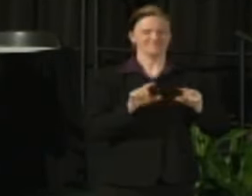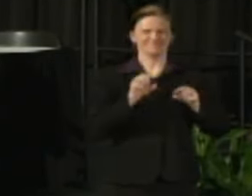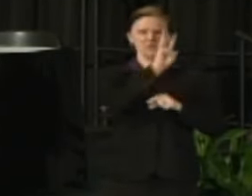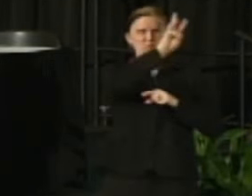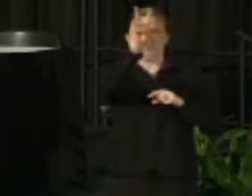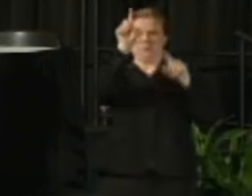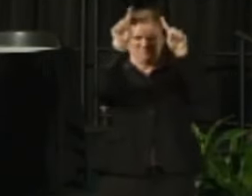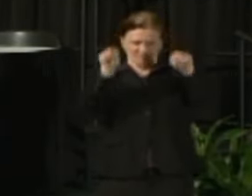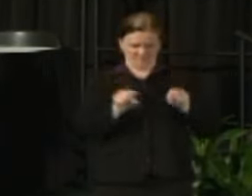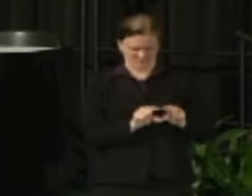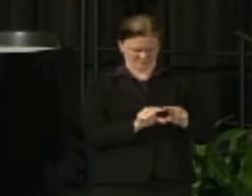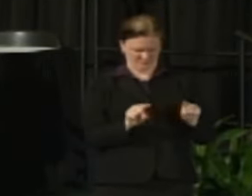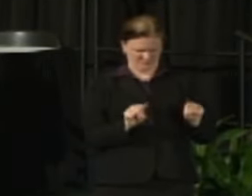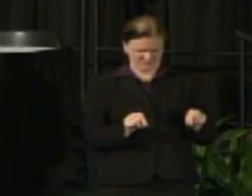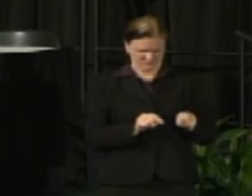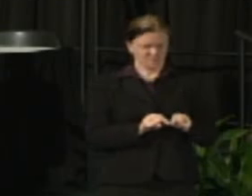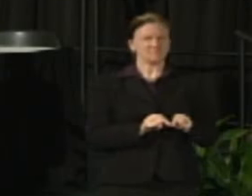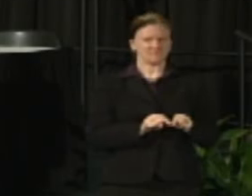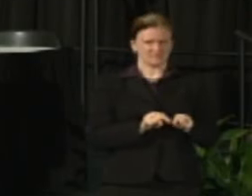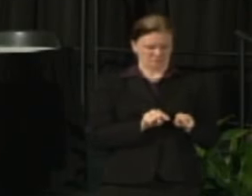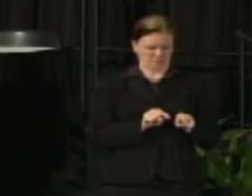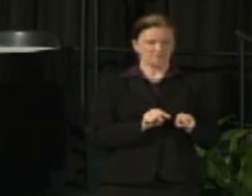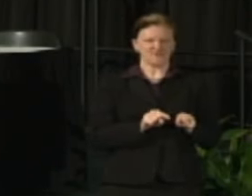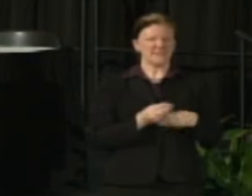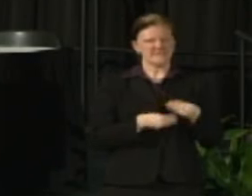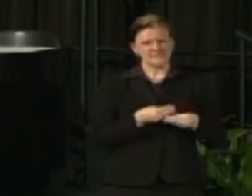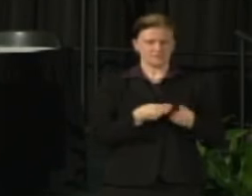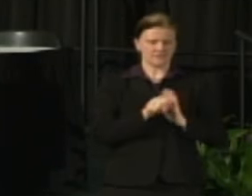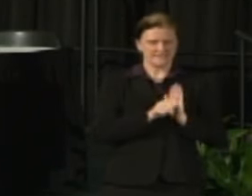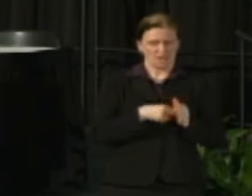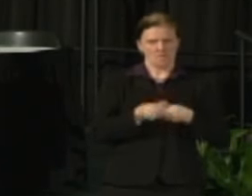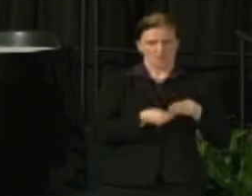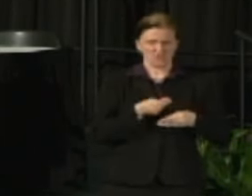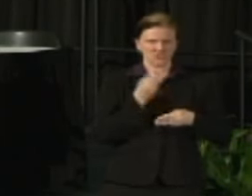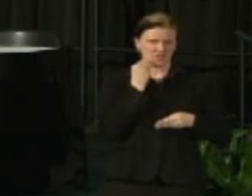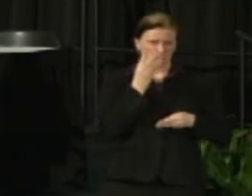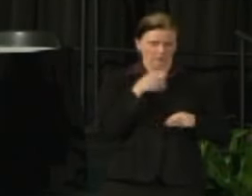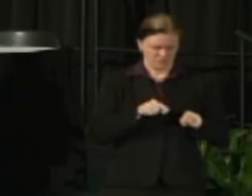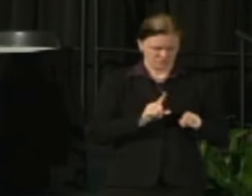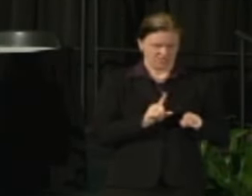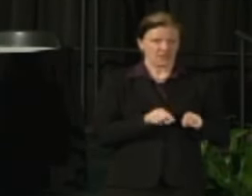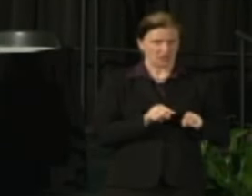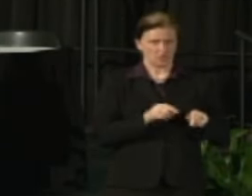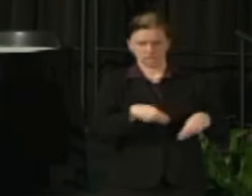in the lower portion right below the marquee section of the daily messaging that we send